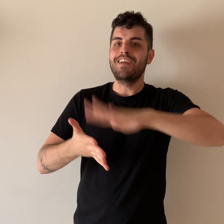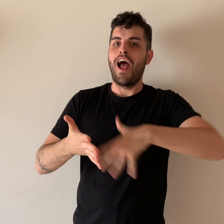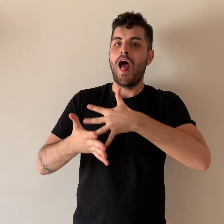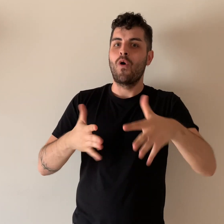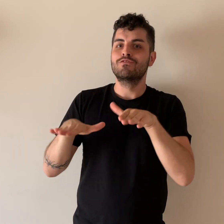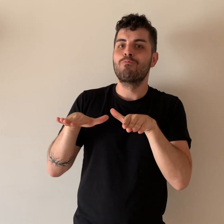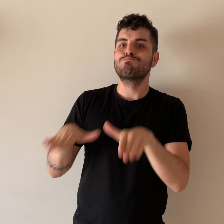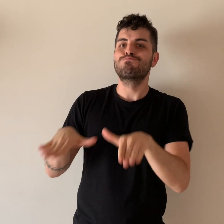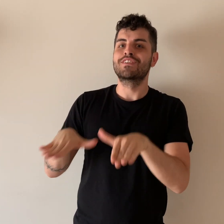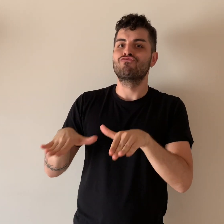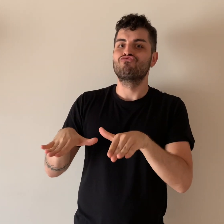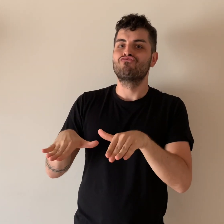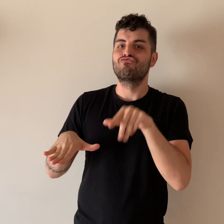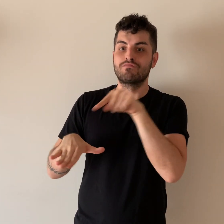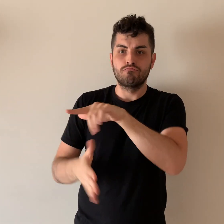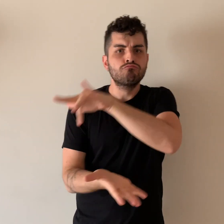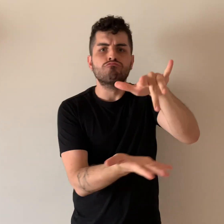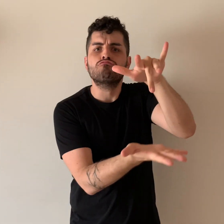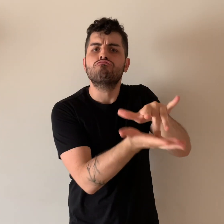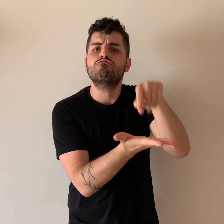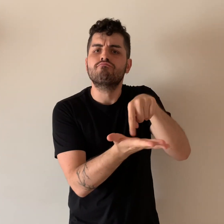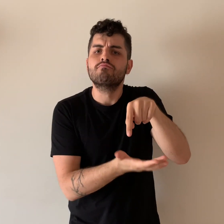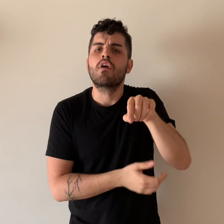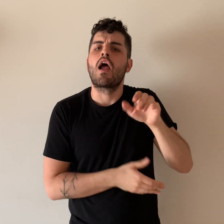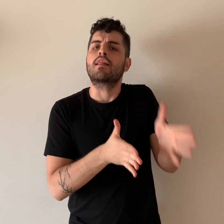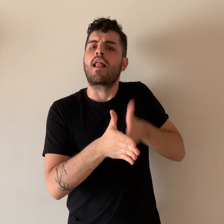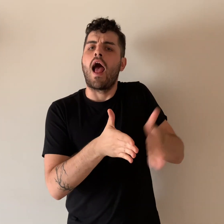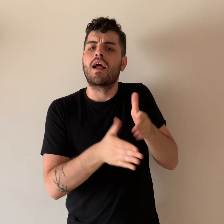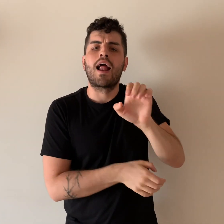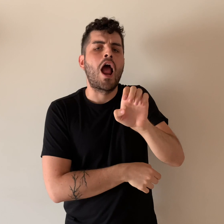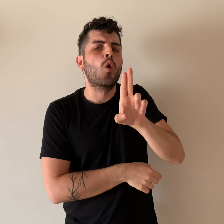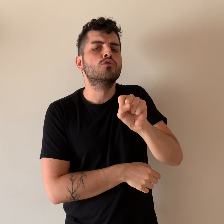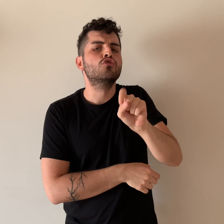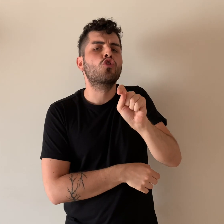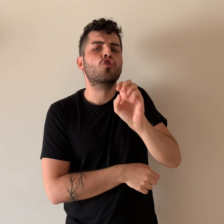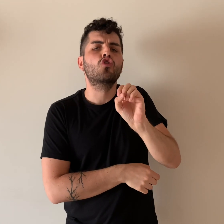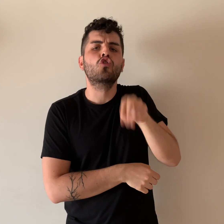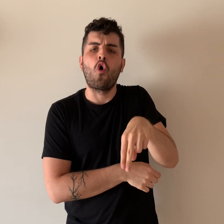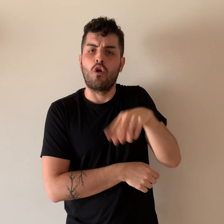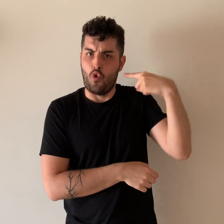the train station at Euston, London. This is the first train